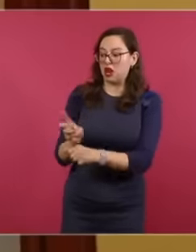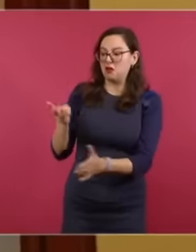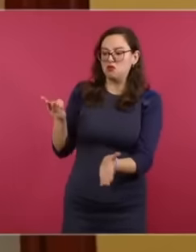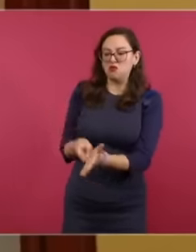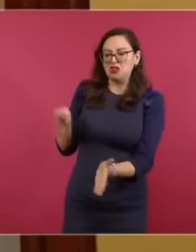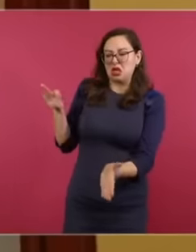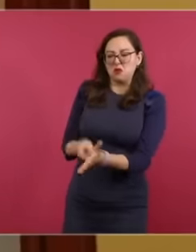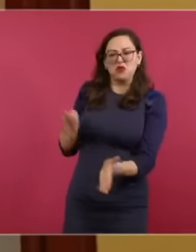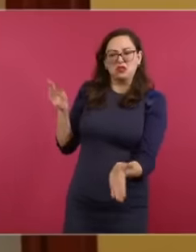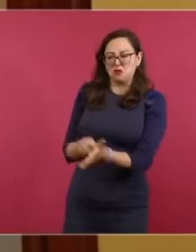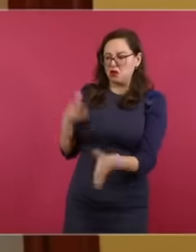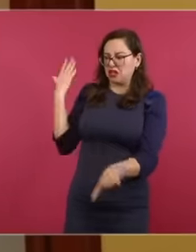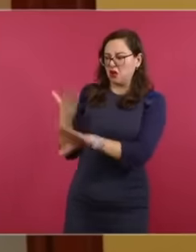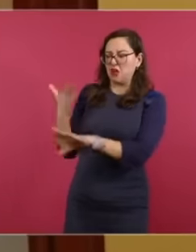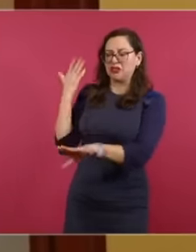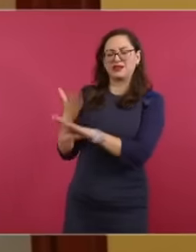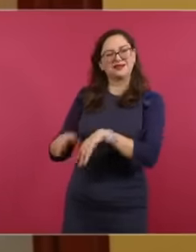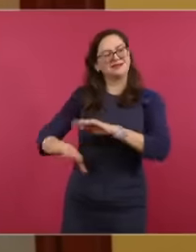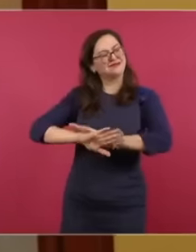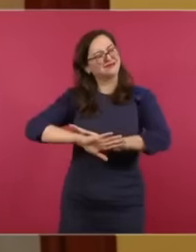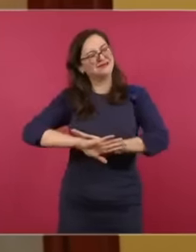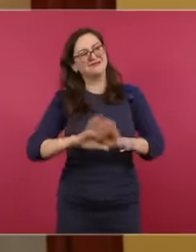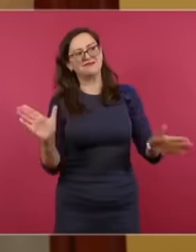migratory flows